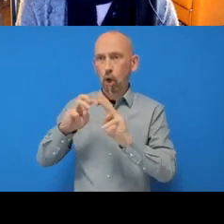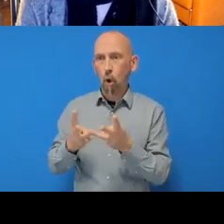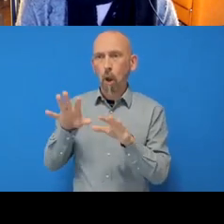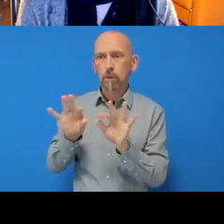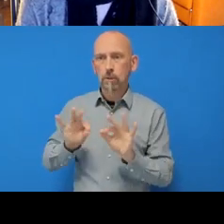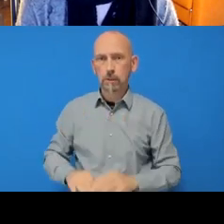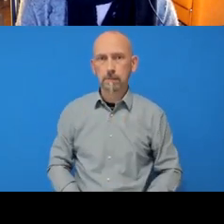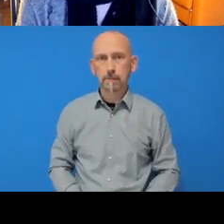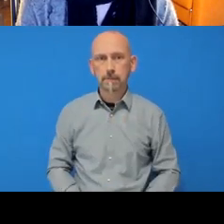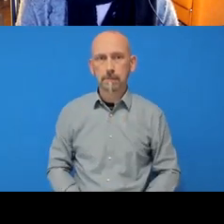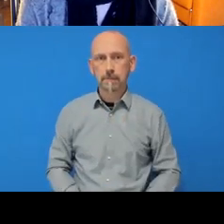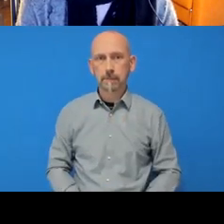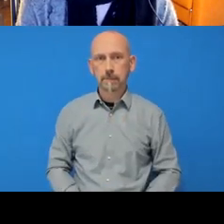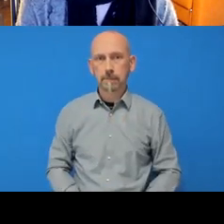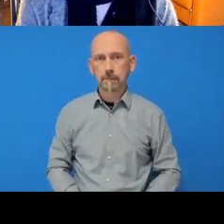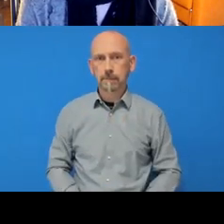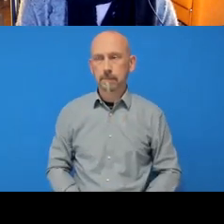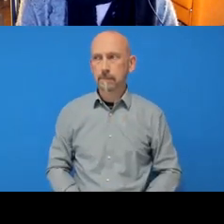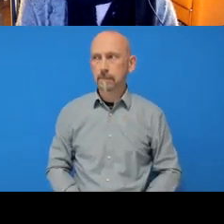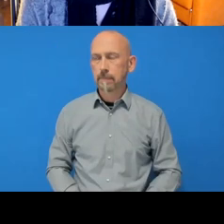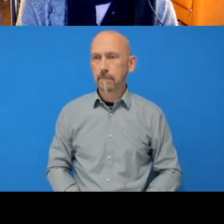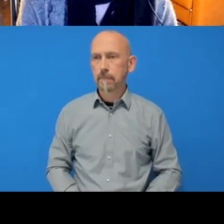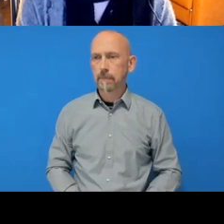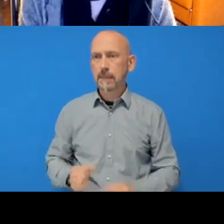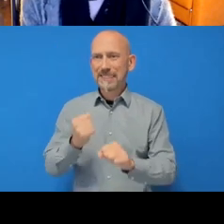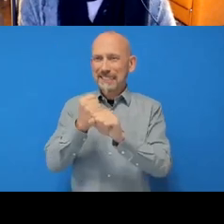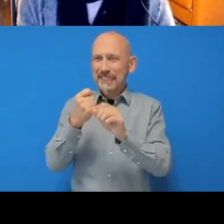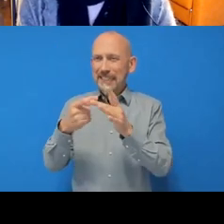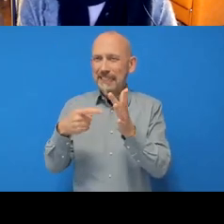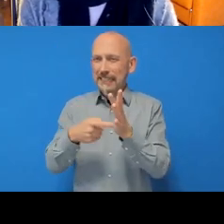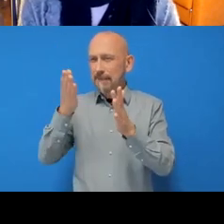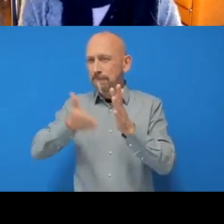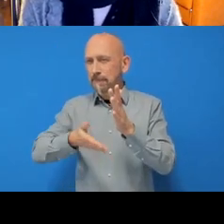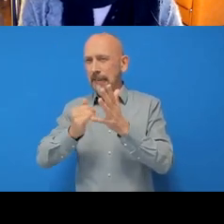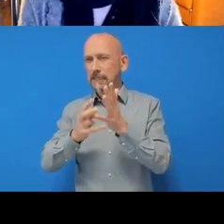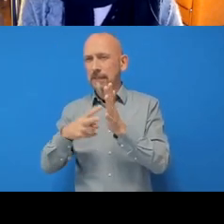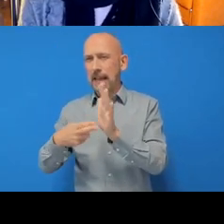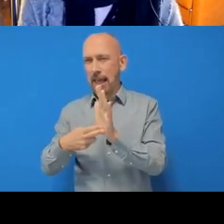and then we go down here to where it says ‘Git/SVN’.